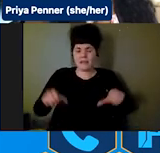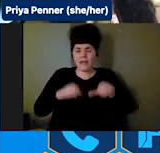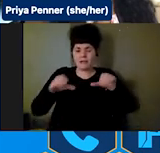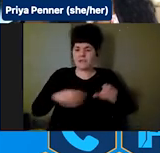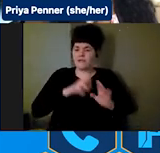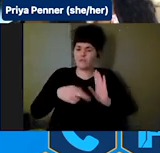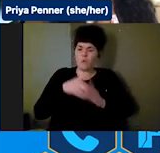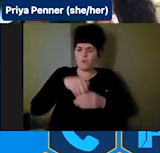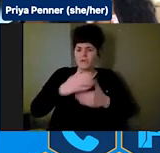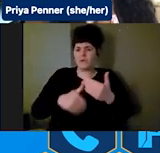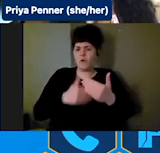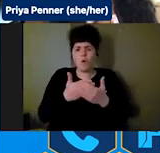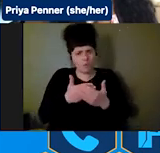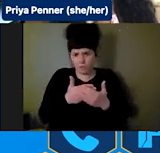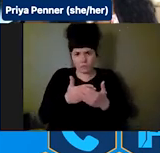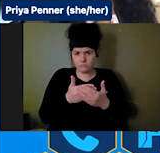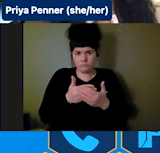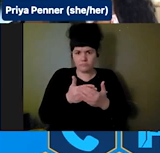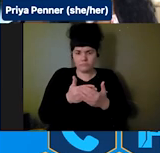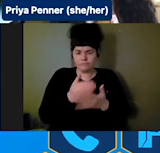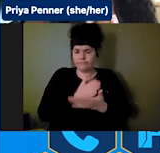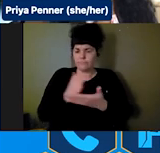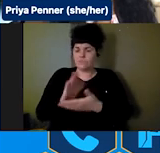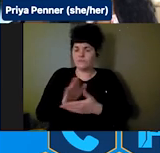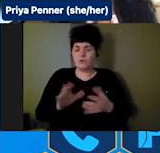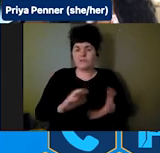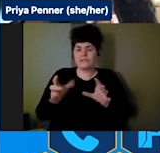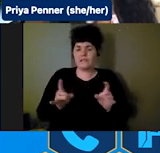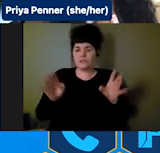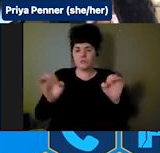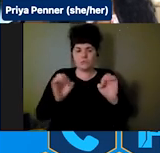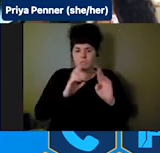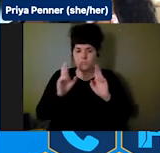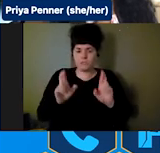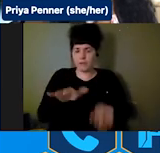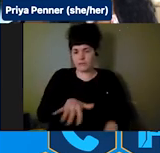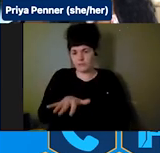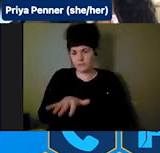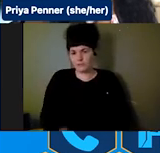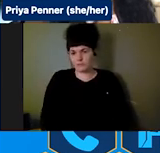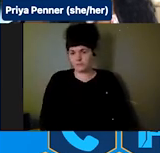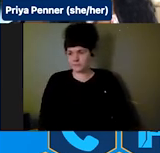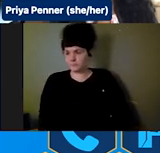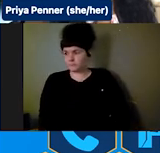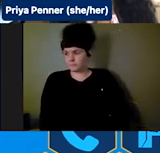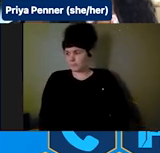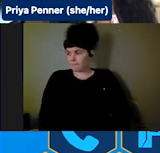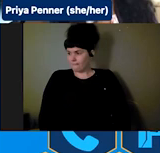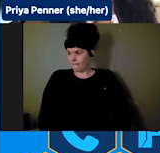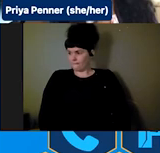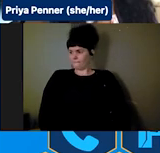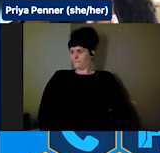and emergency response areas.